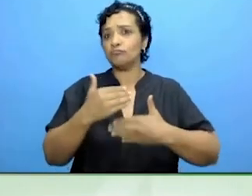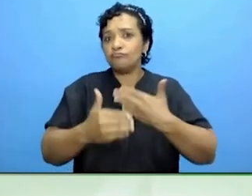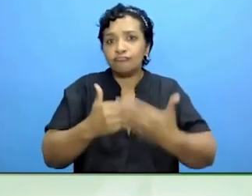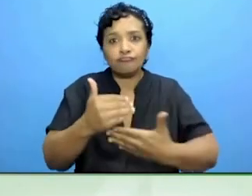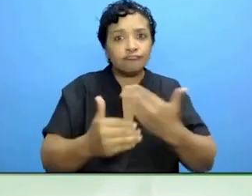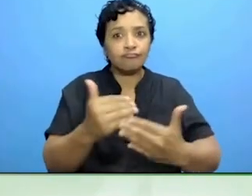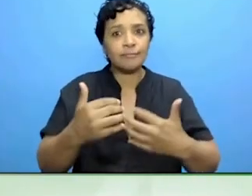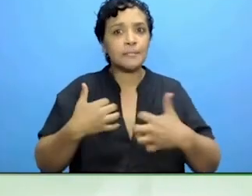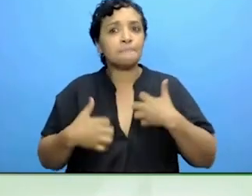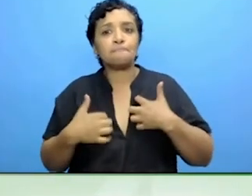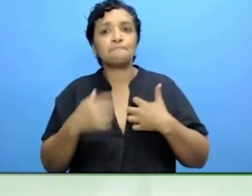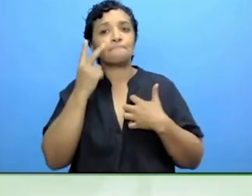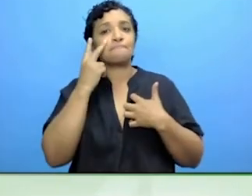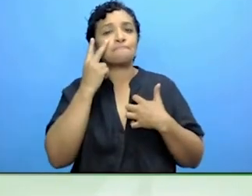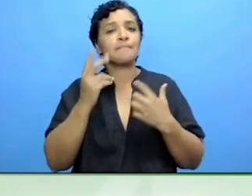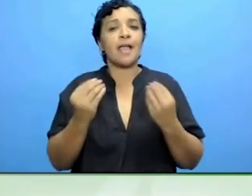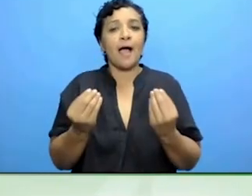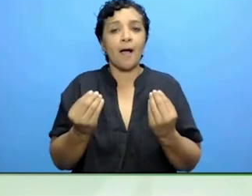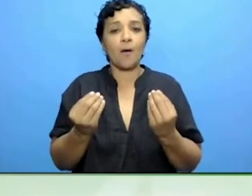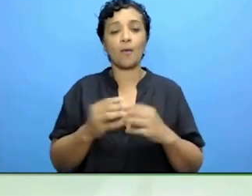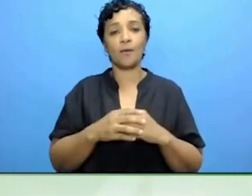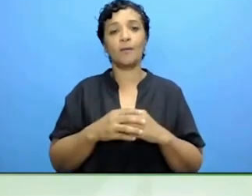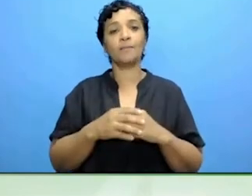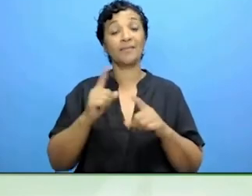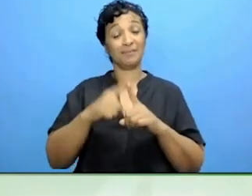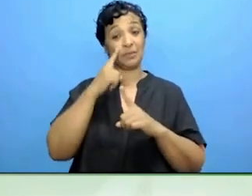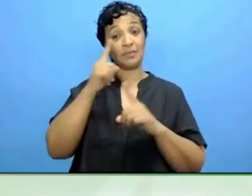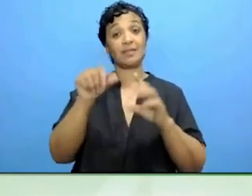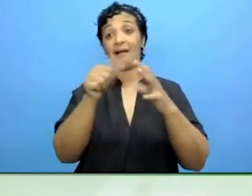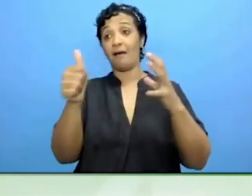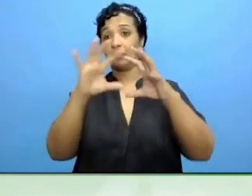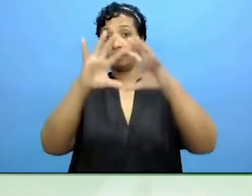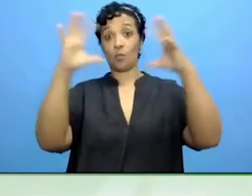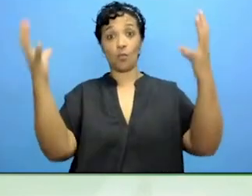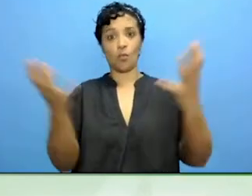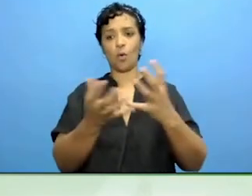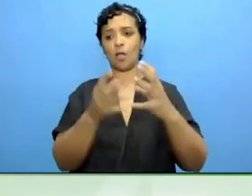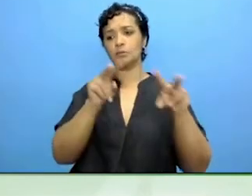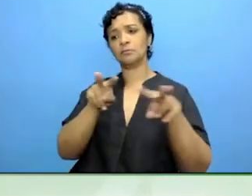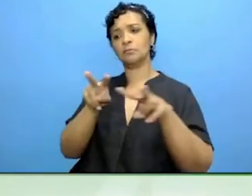in other parts of the world looking at some of this material that is coming out from the commission.